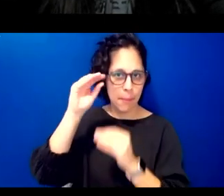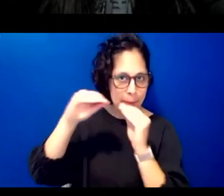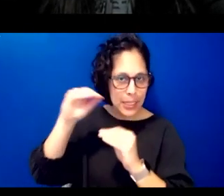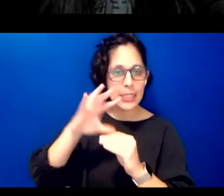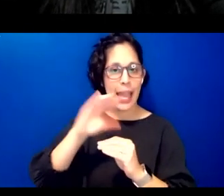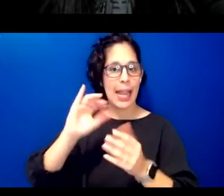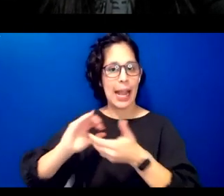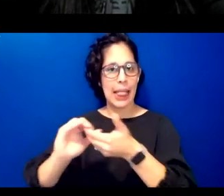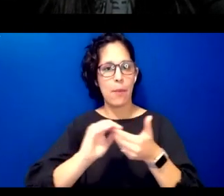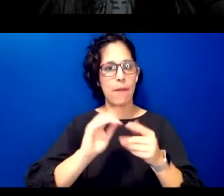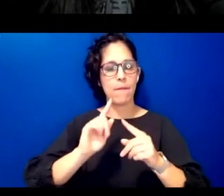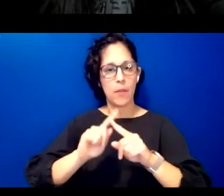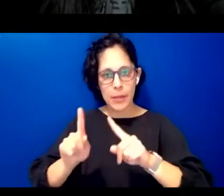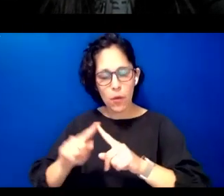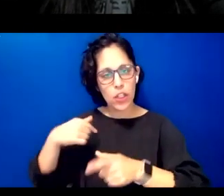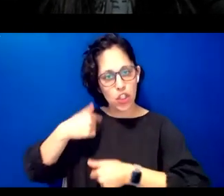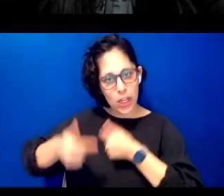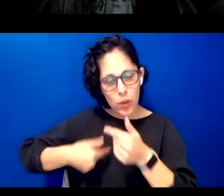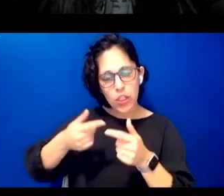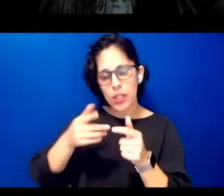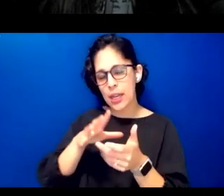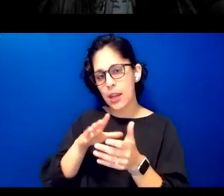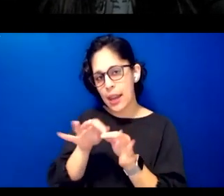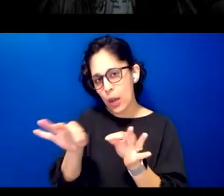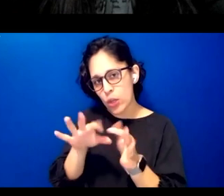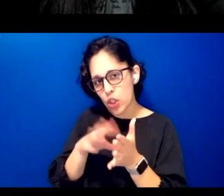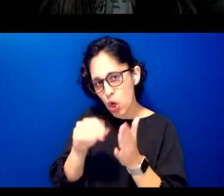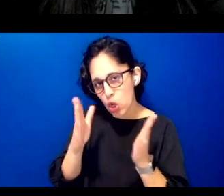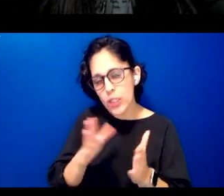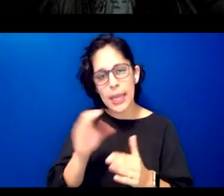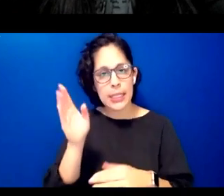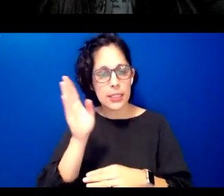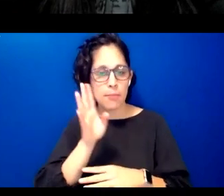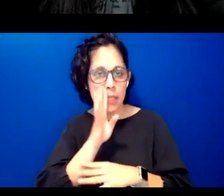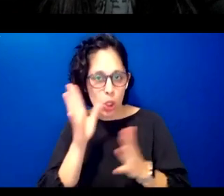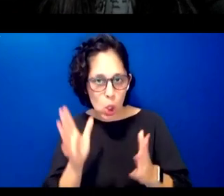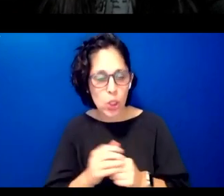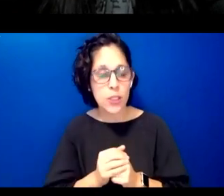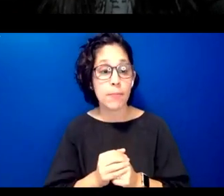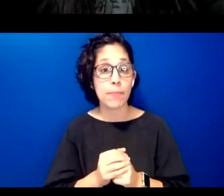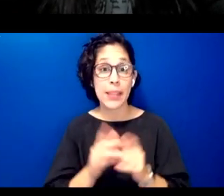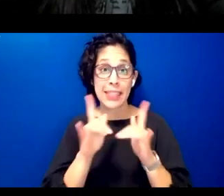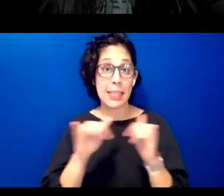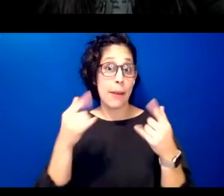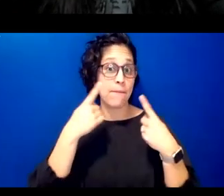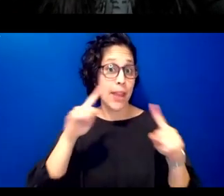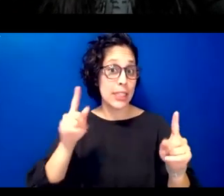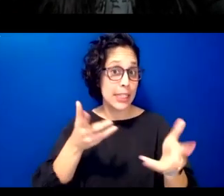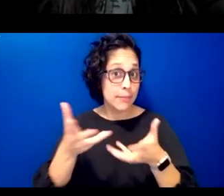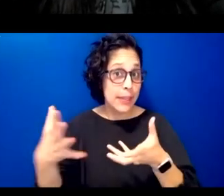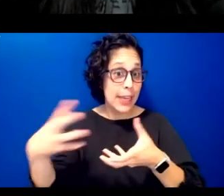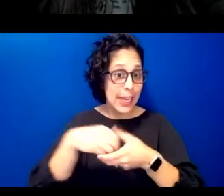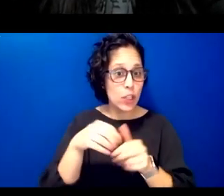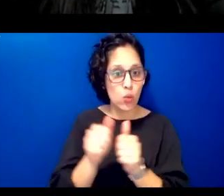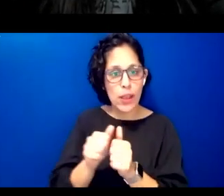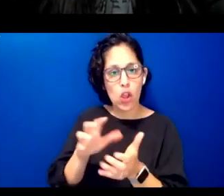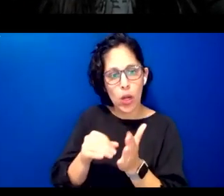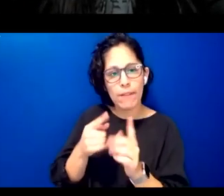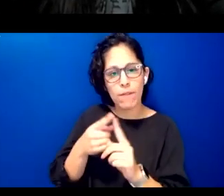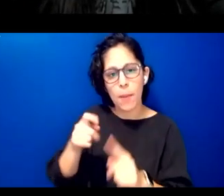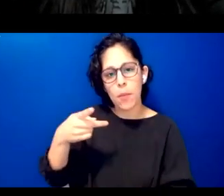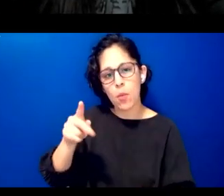of language learners and speakers while effectively engaged learning through praxis used new technologies